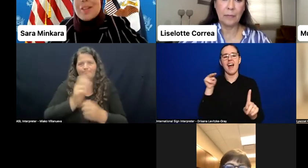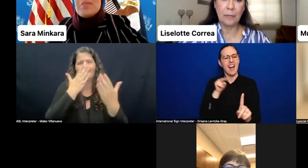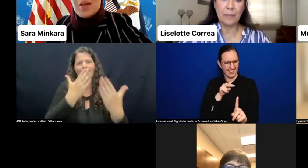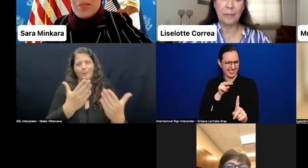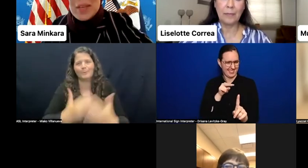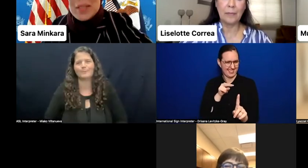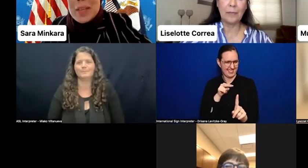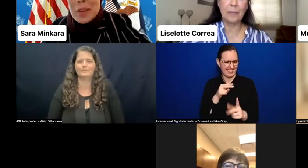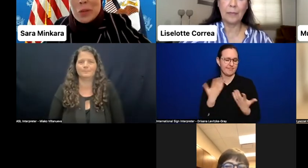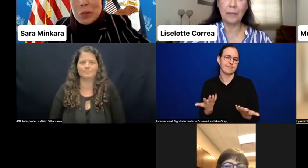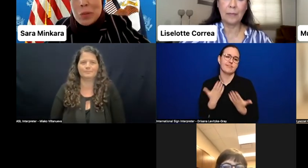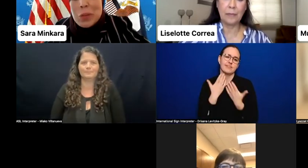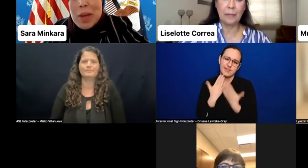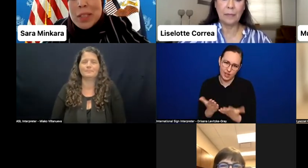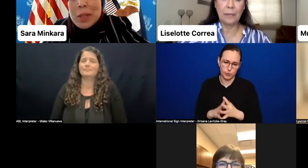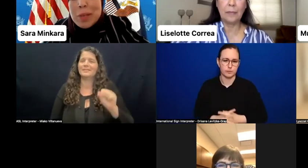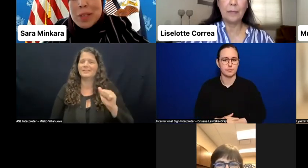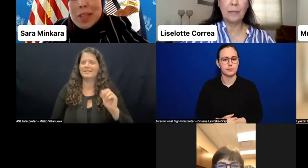Amazing. Thank you so much, Ambassador Peterson.